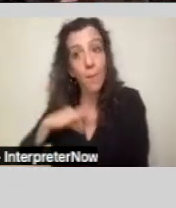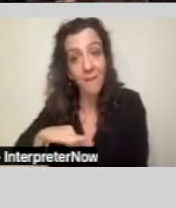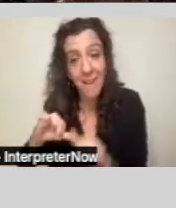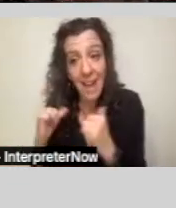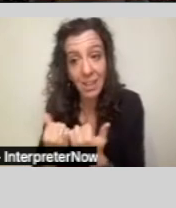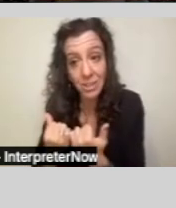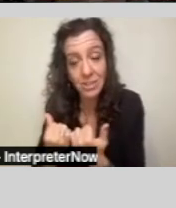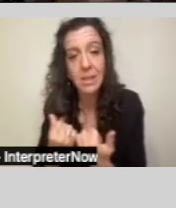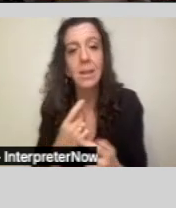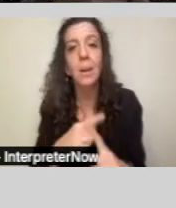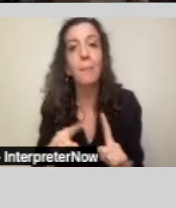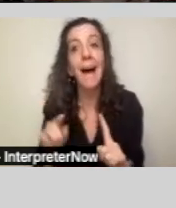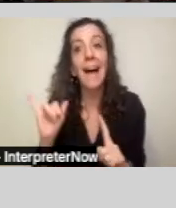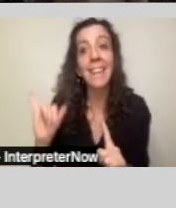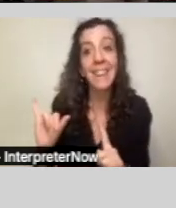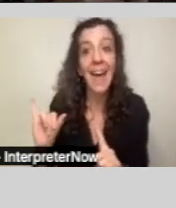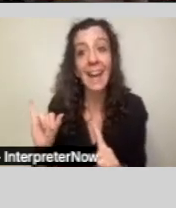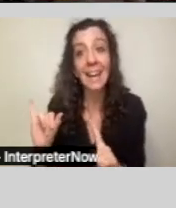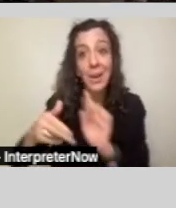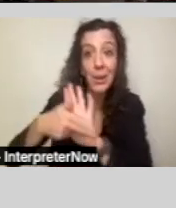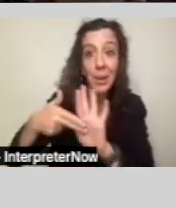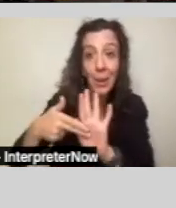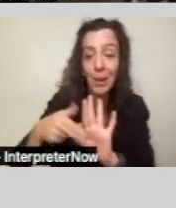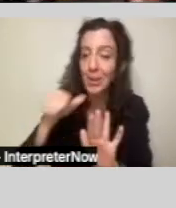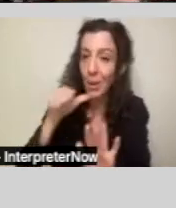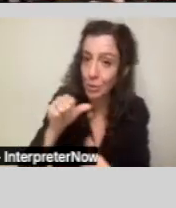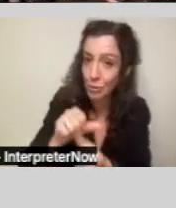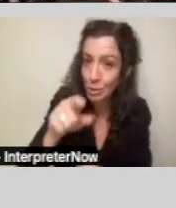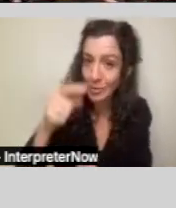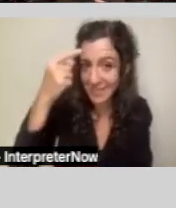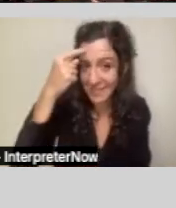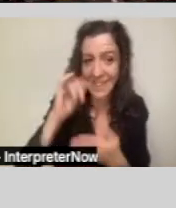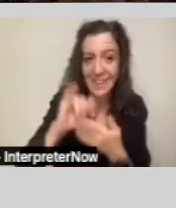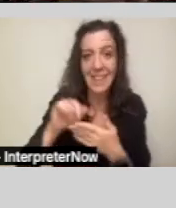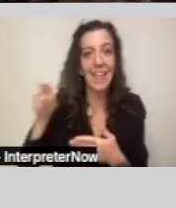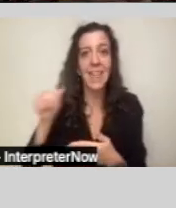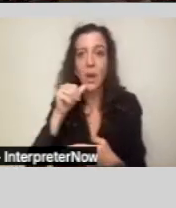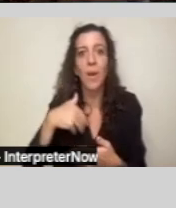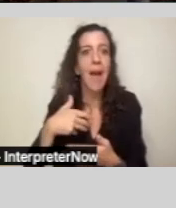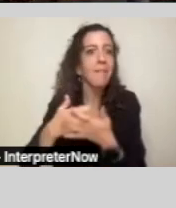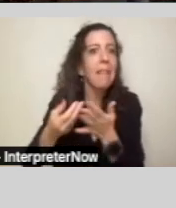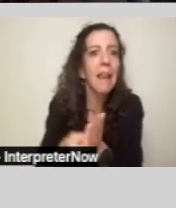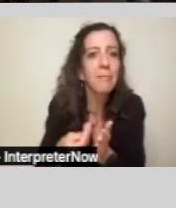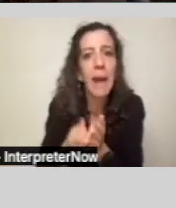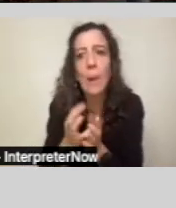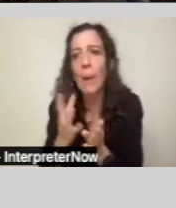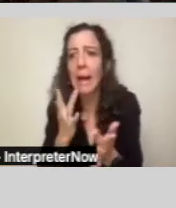non-profit designation trick you into thinking that regional centers don't have a lot of funding or a lot of power.